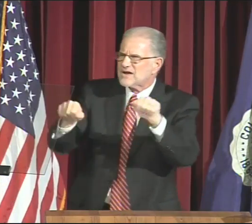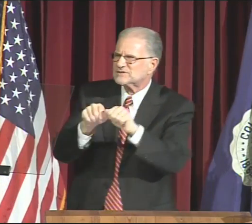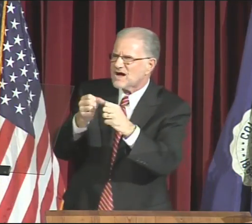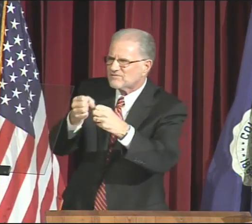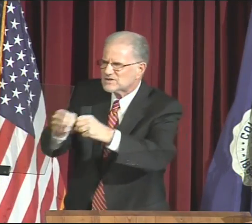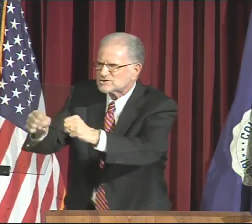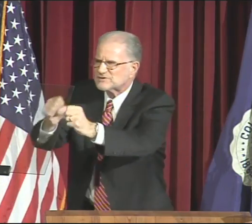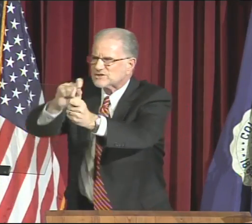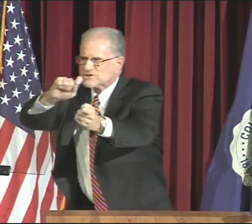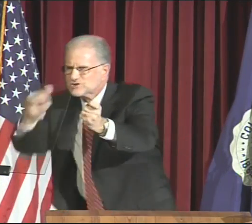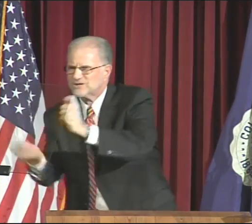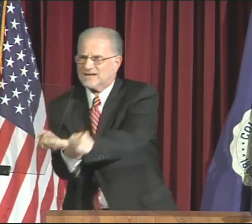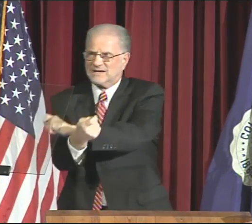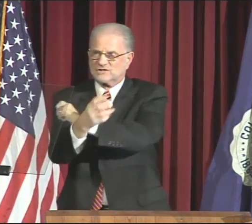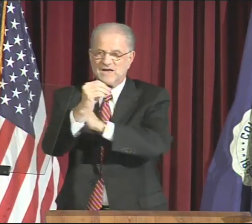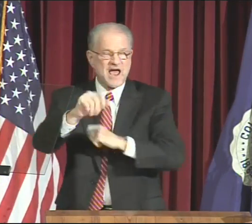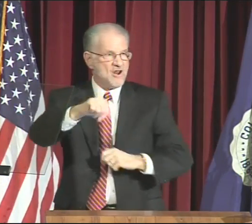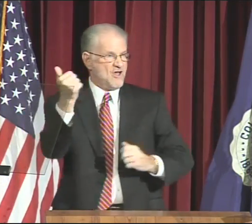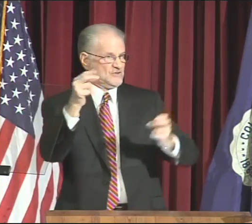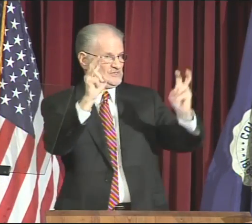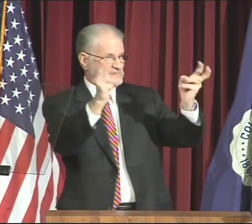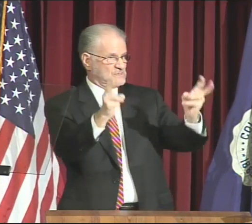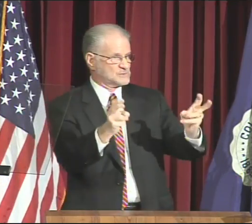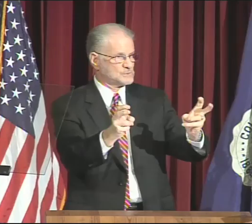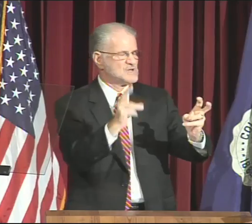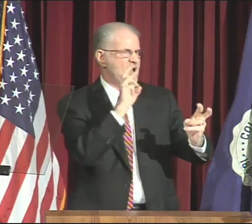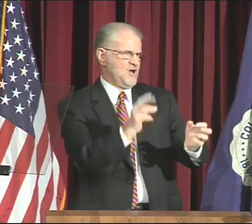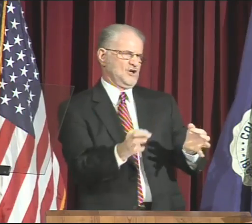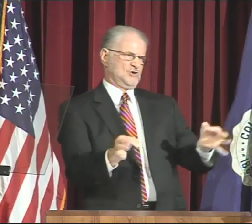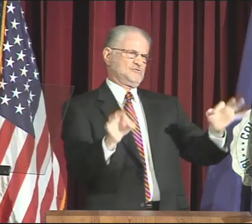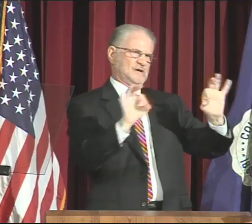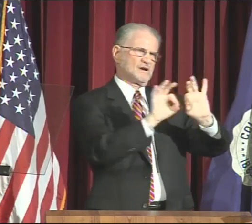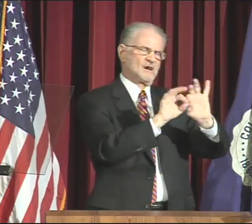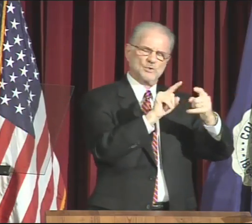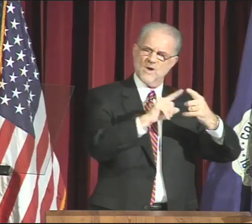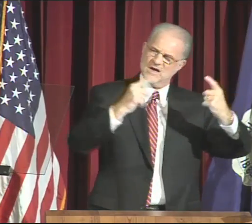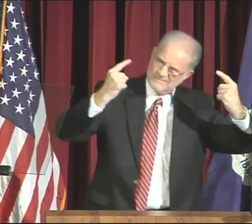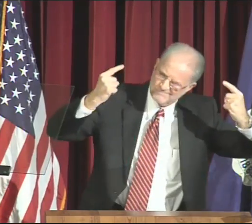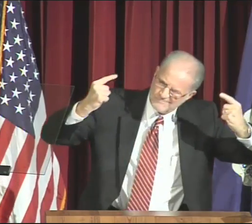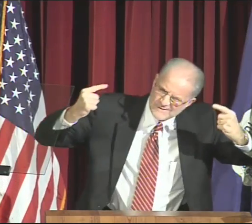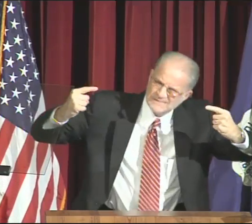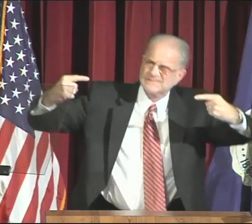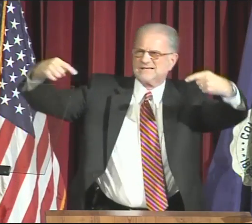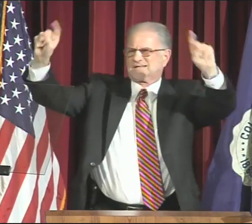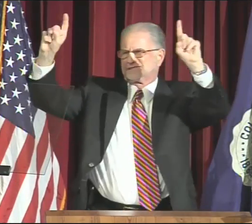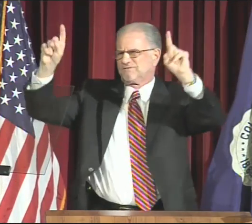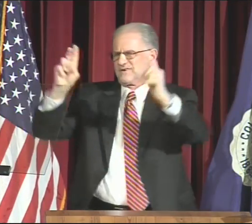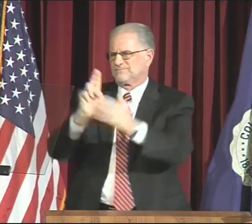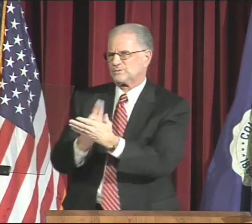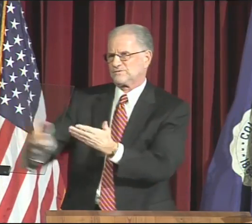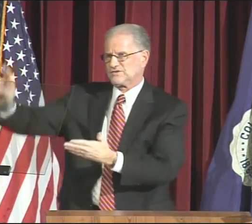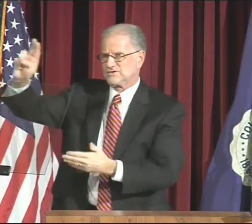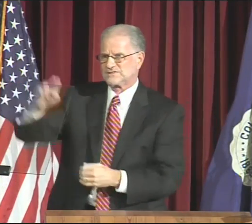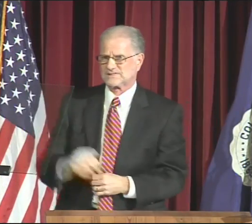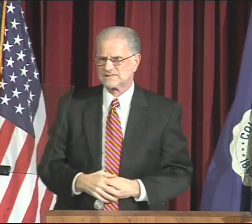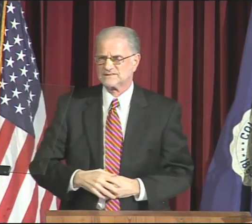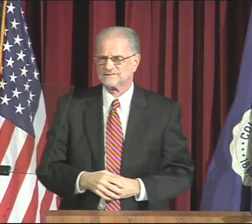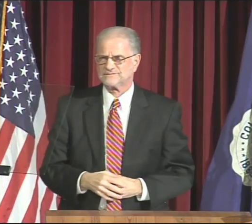Their contributions in the areas of strategic change, and on other issues, are critical